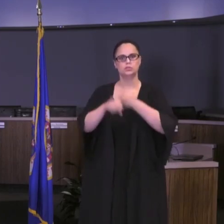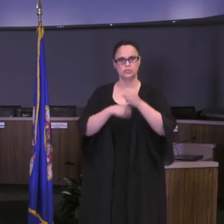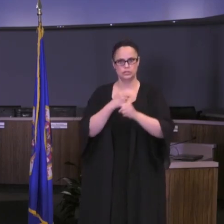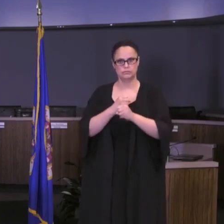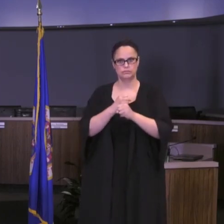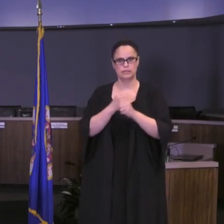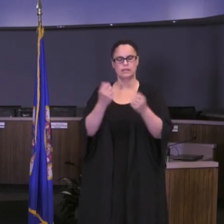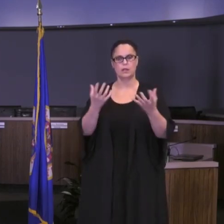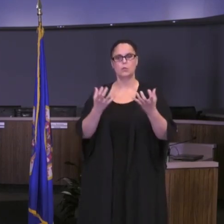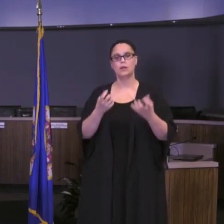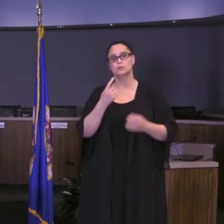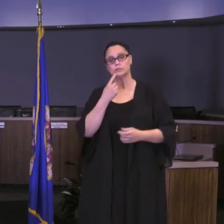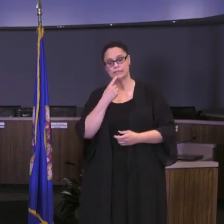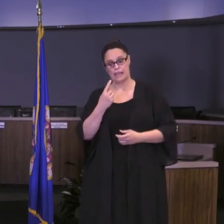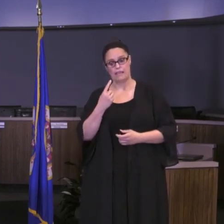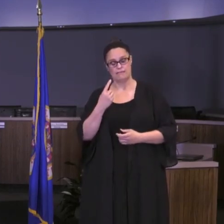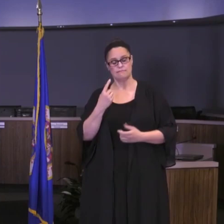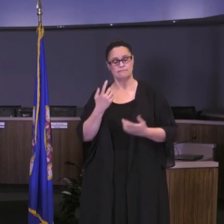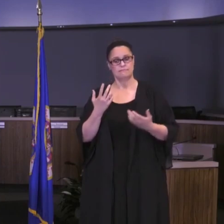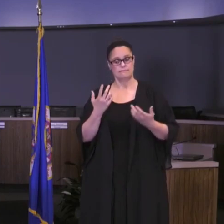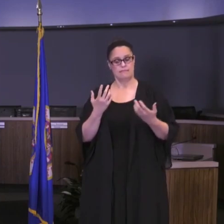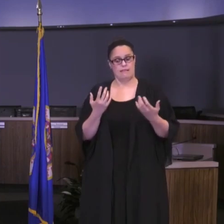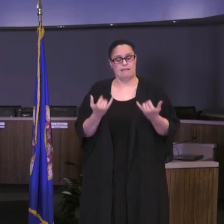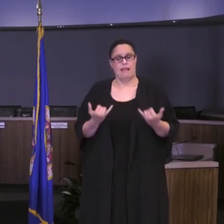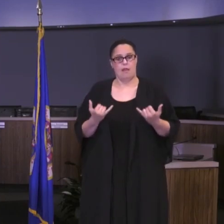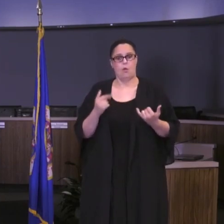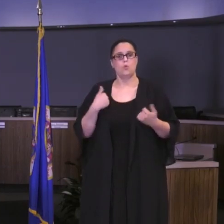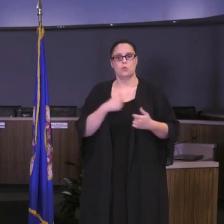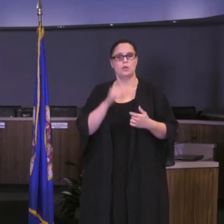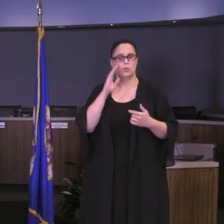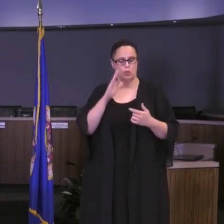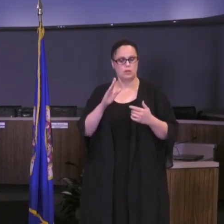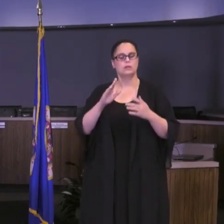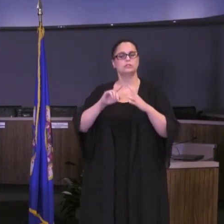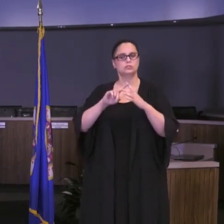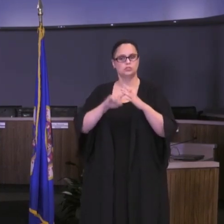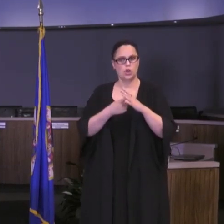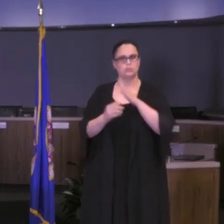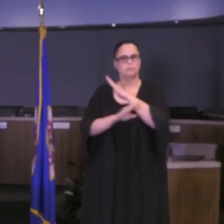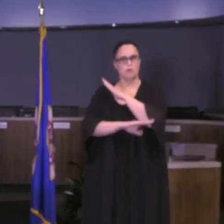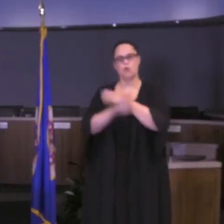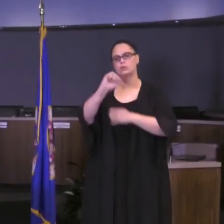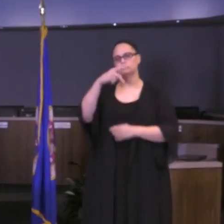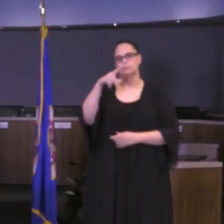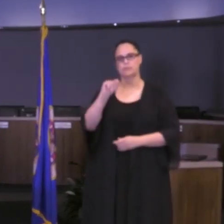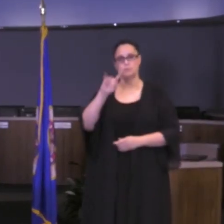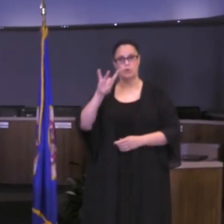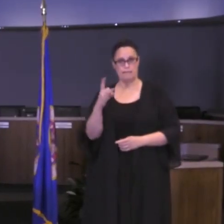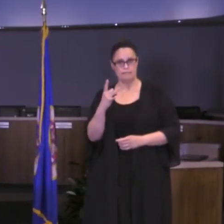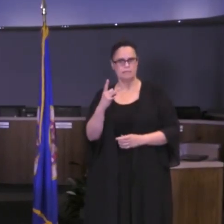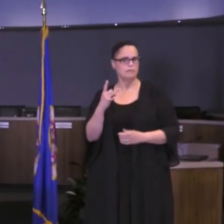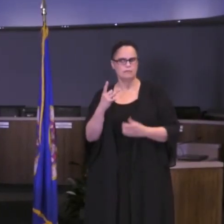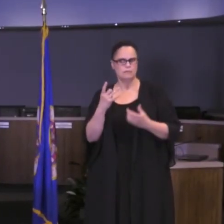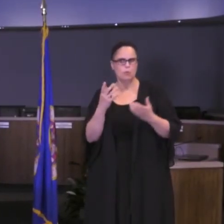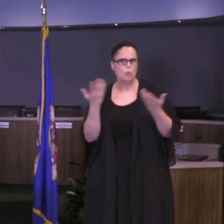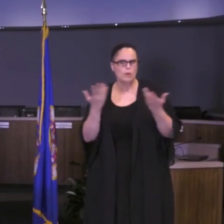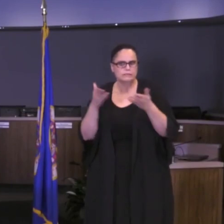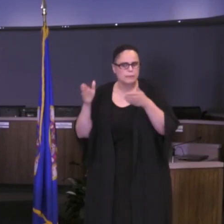beginning, our school start date is September 8th. I do not have the plan for what that date will look like right now,